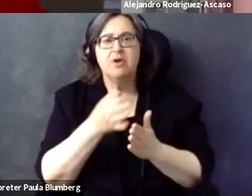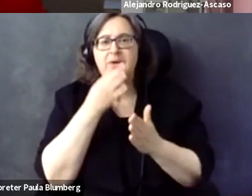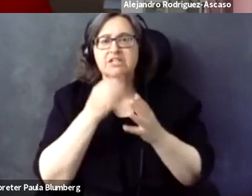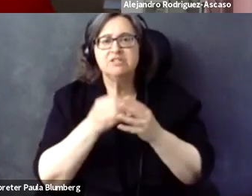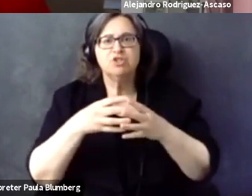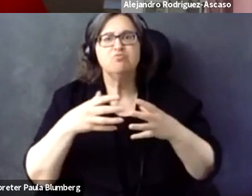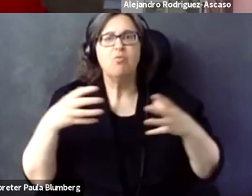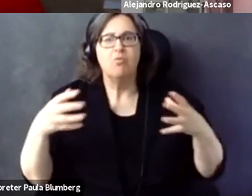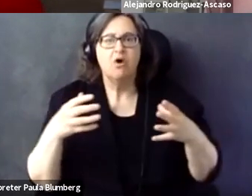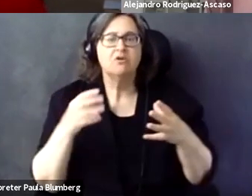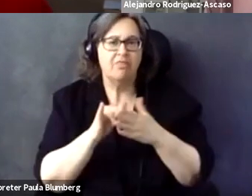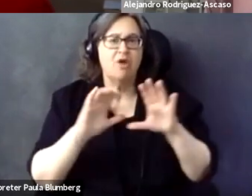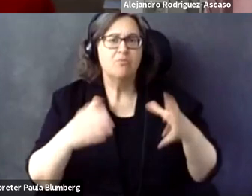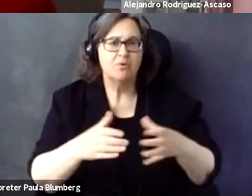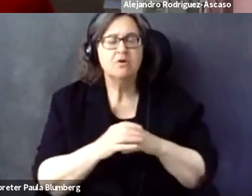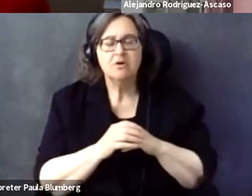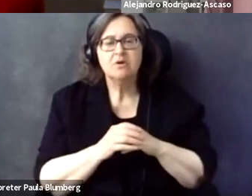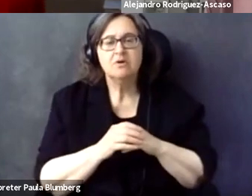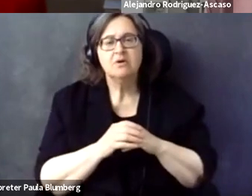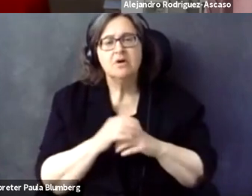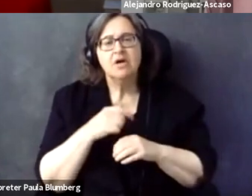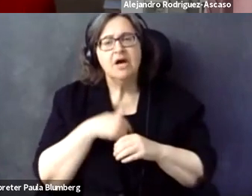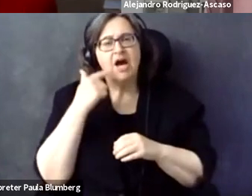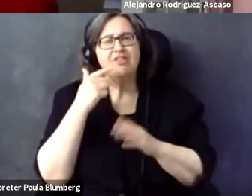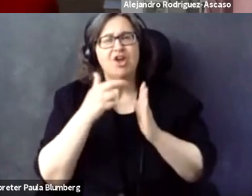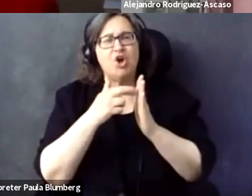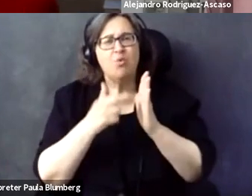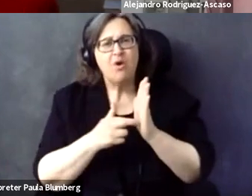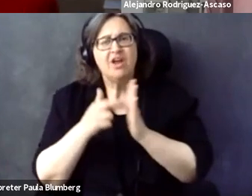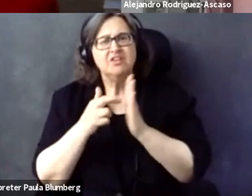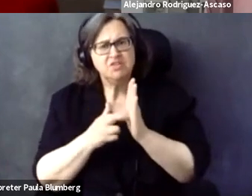more tools for training, to broaden that pool is